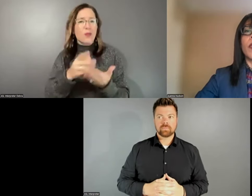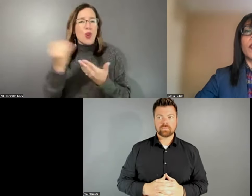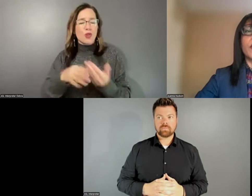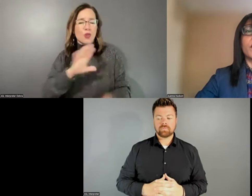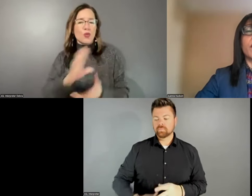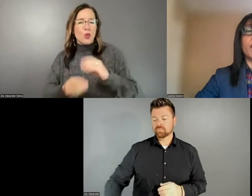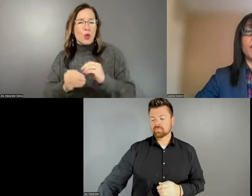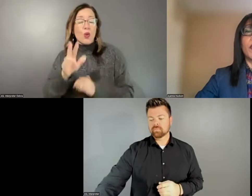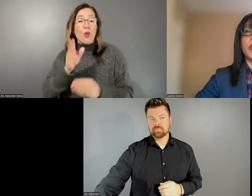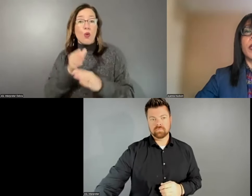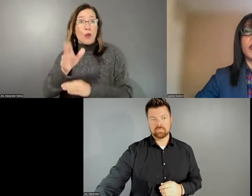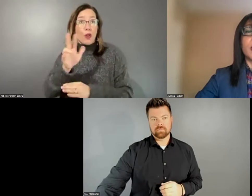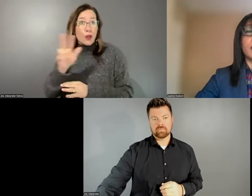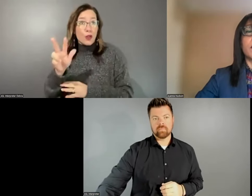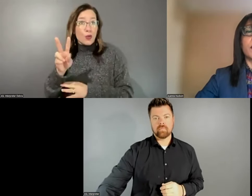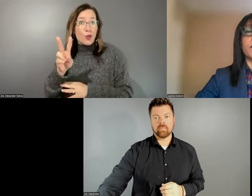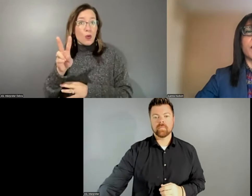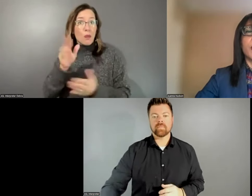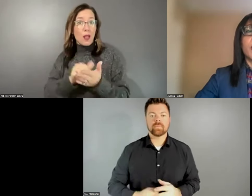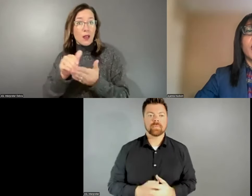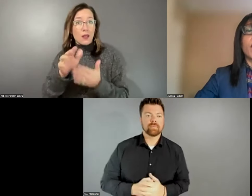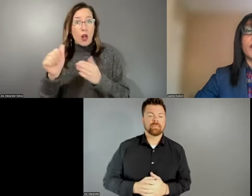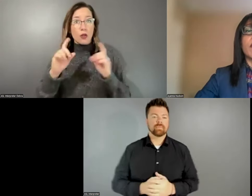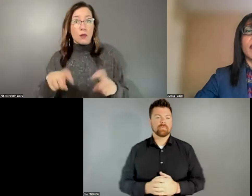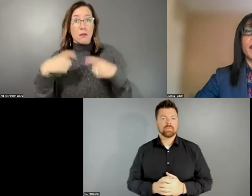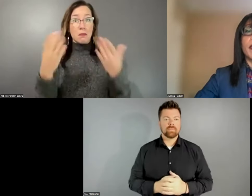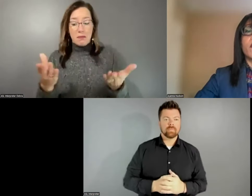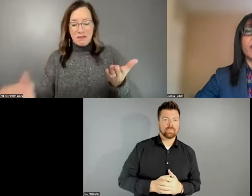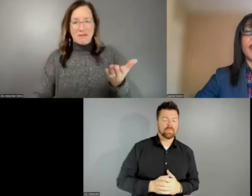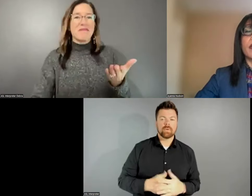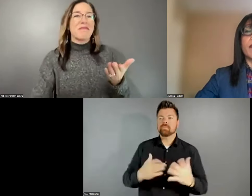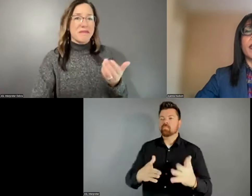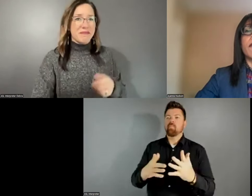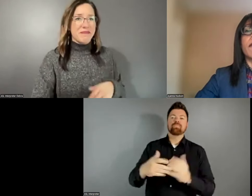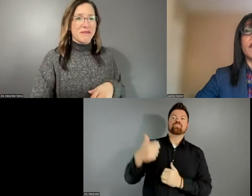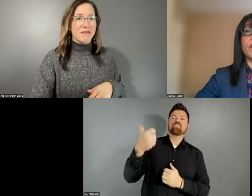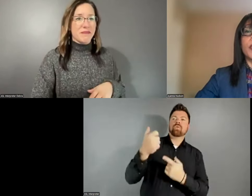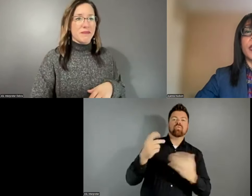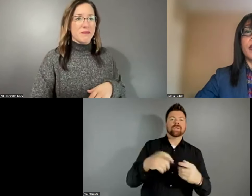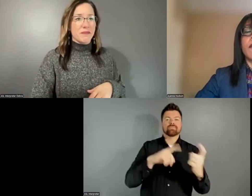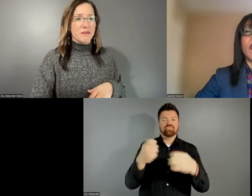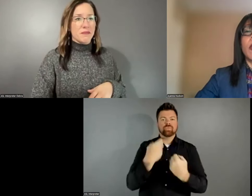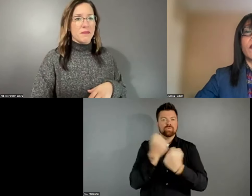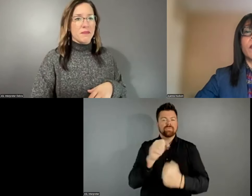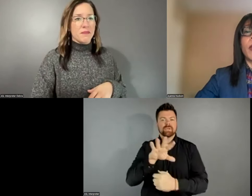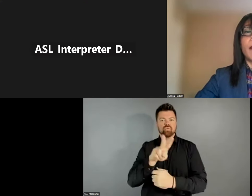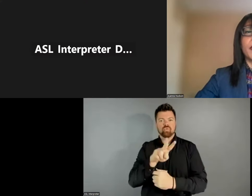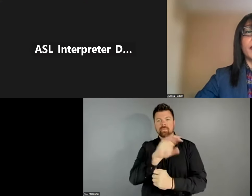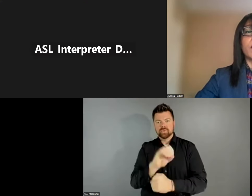than $32 million. Grants are recommended to approximately 52% of all eligible applicants